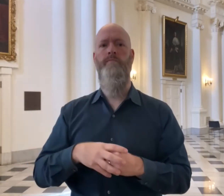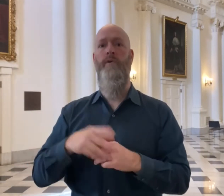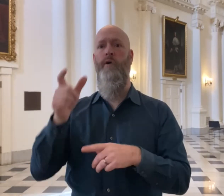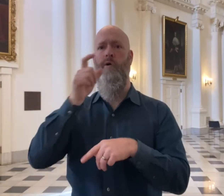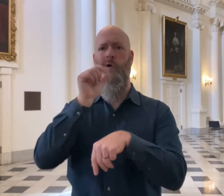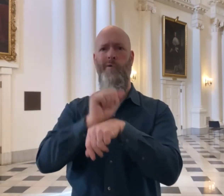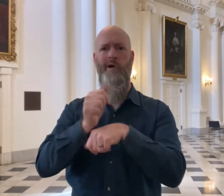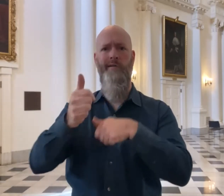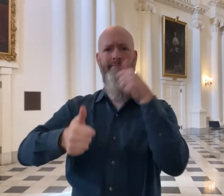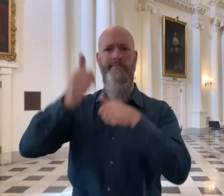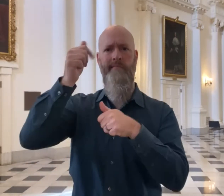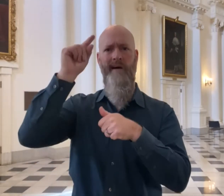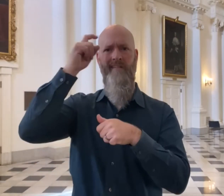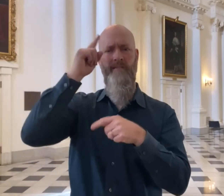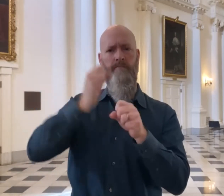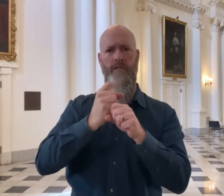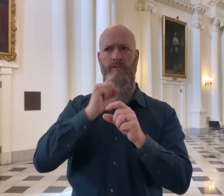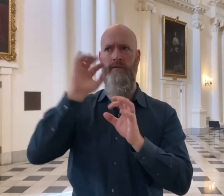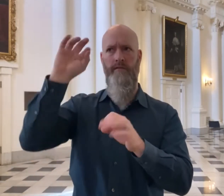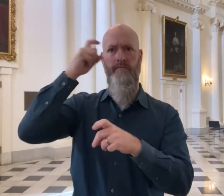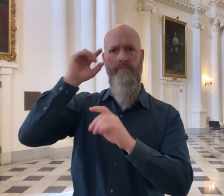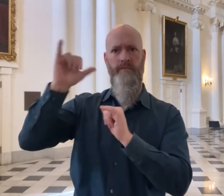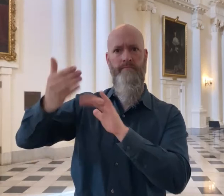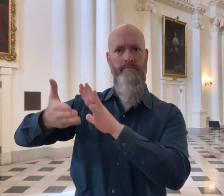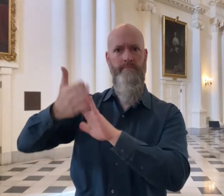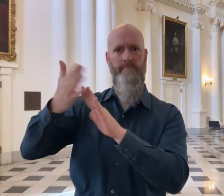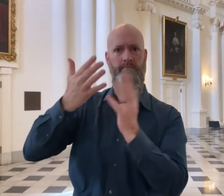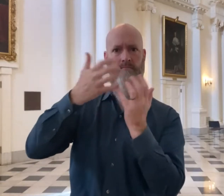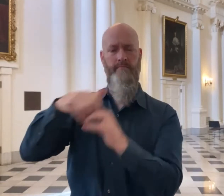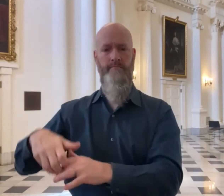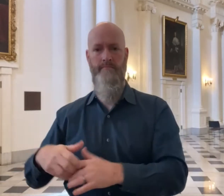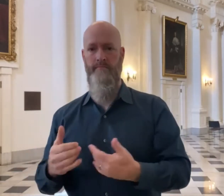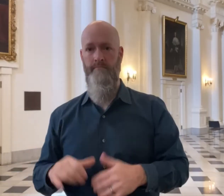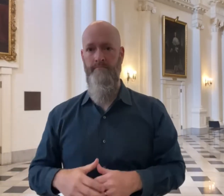and those in charge for the continuity government operations.